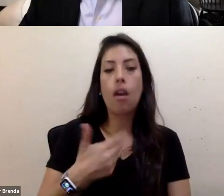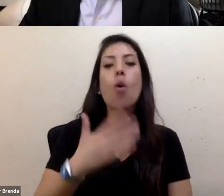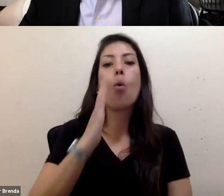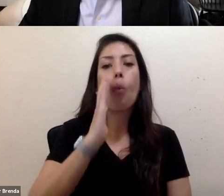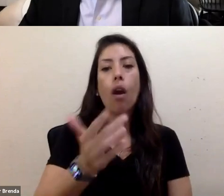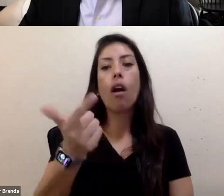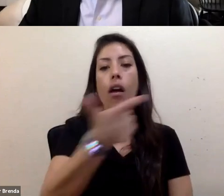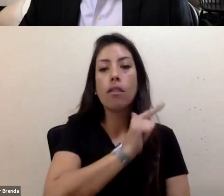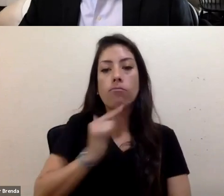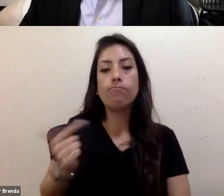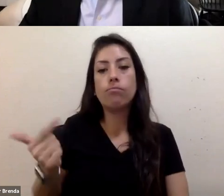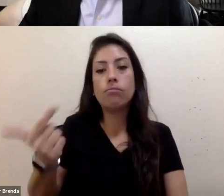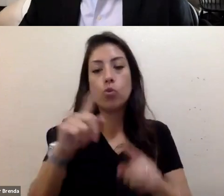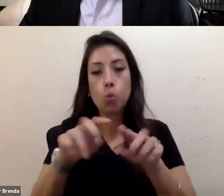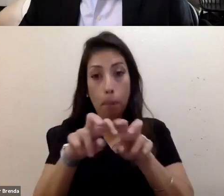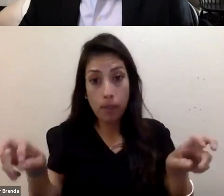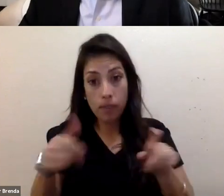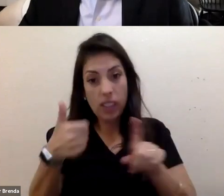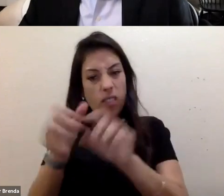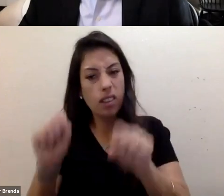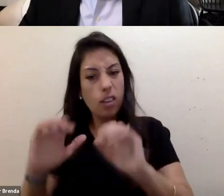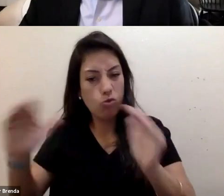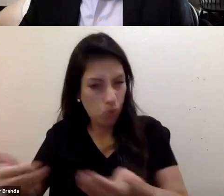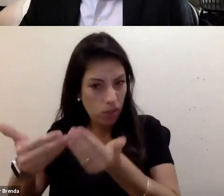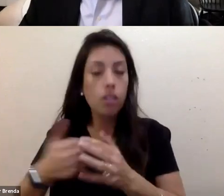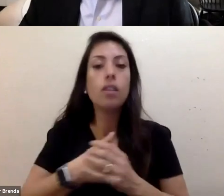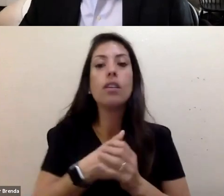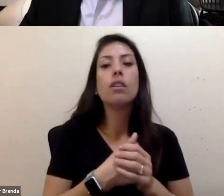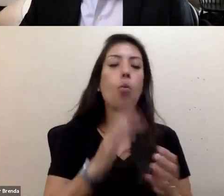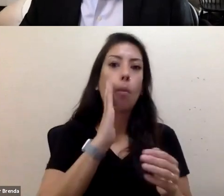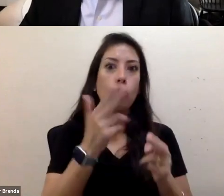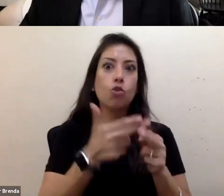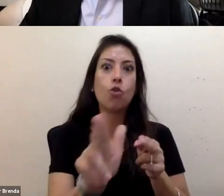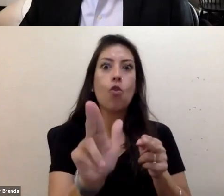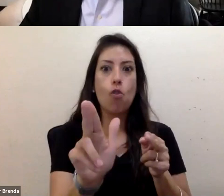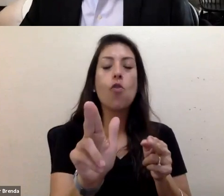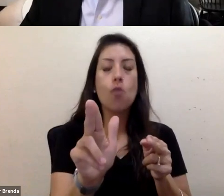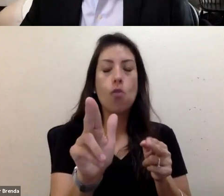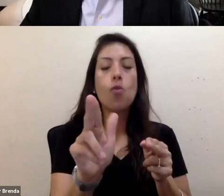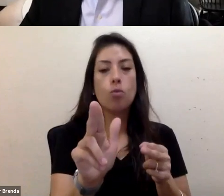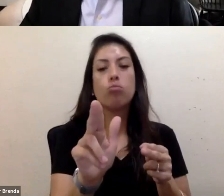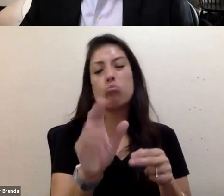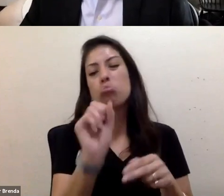and encourage them to introduce themselves. We're not going to do long intros because you have the bios that you can see in the chat,